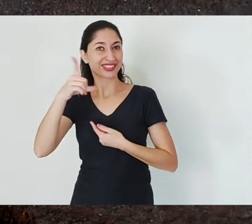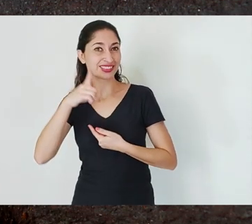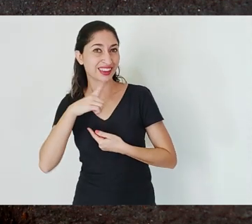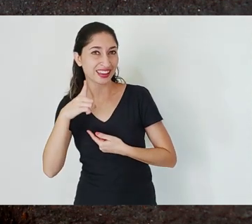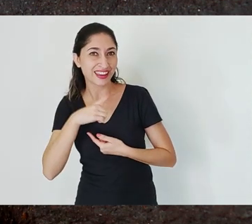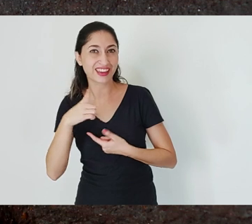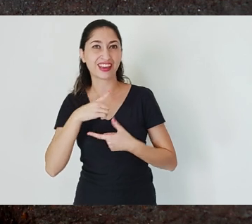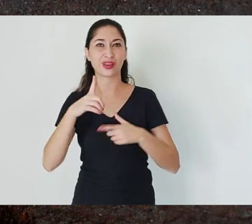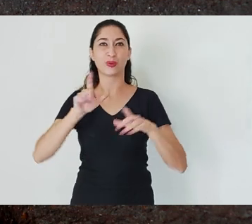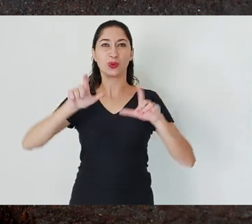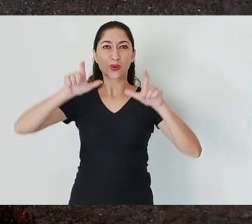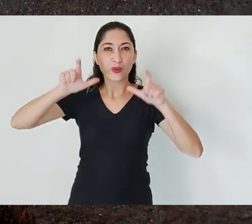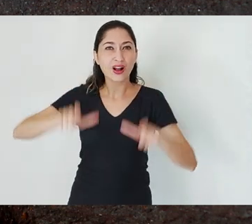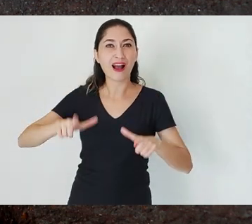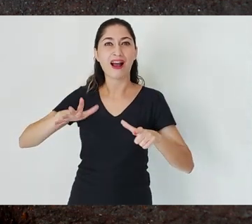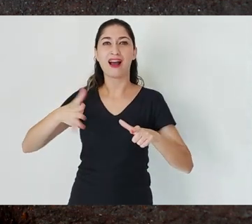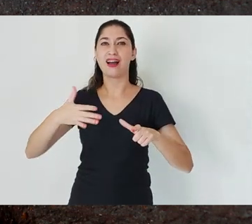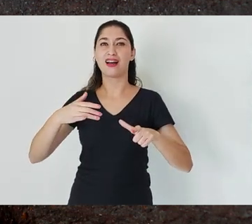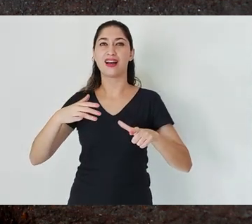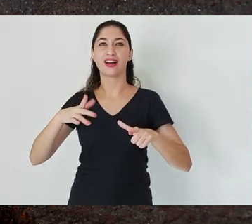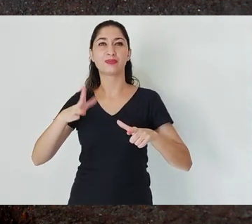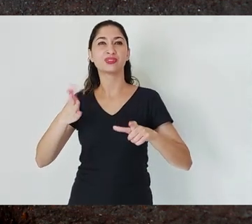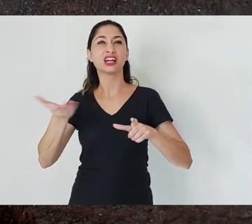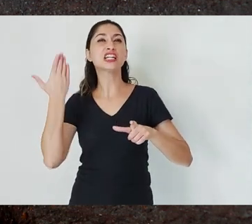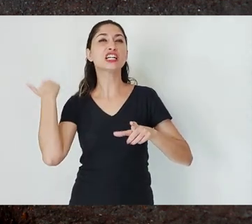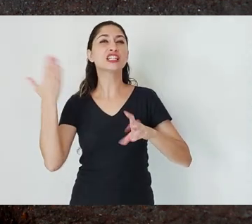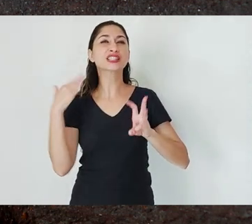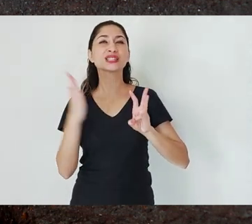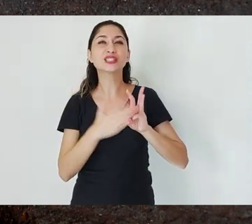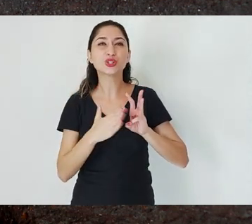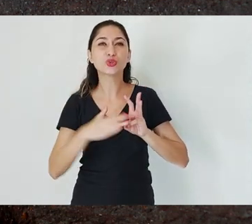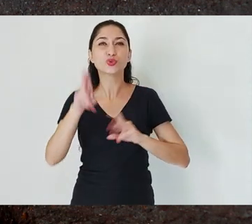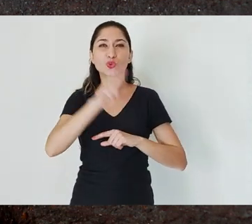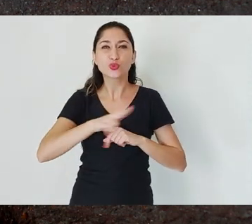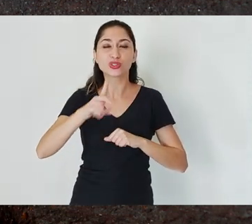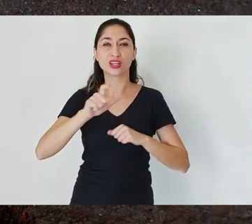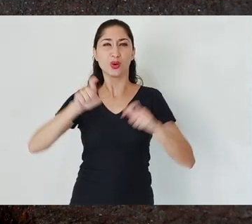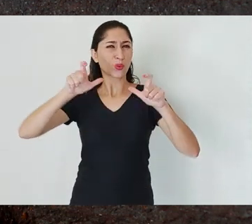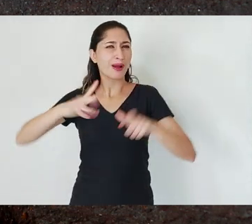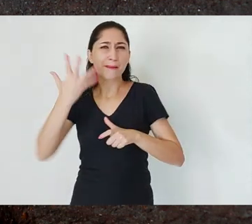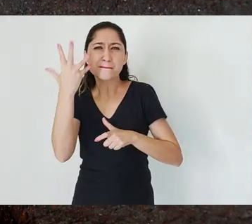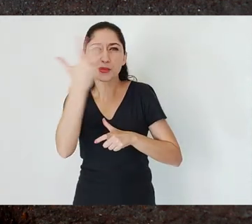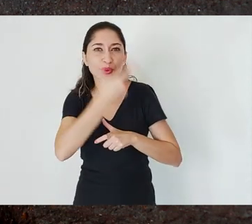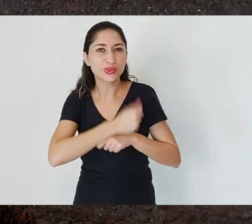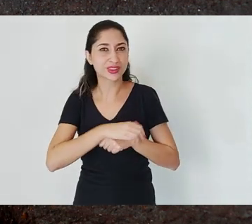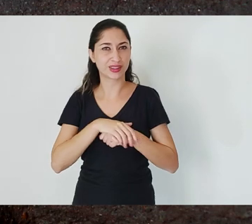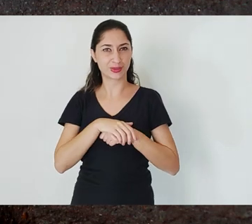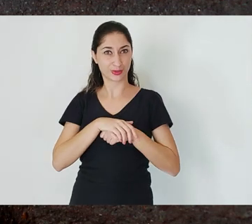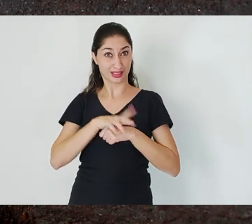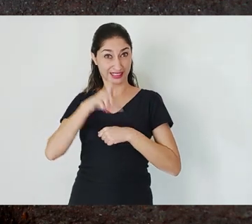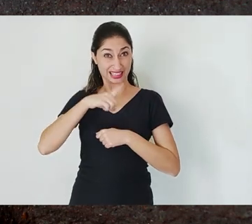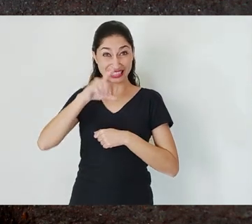Mountain Range, known by indigenous people --, a scenic landmark, a sanctuary. Not even